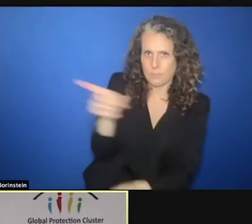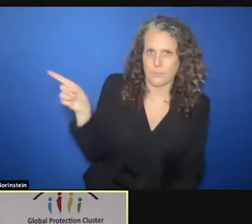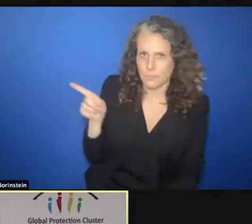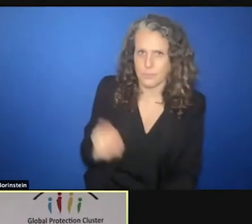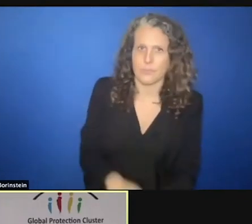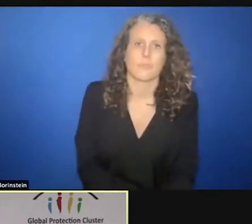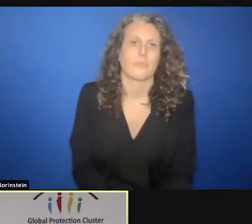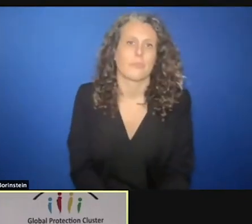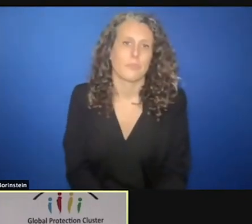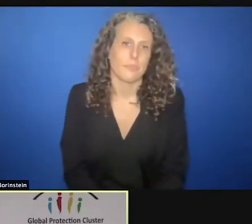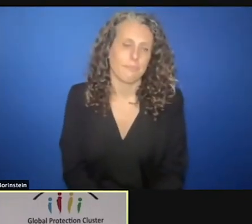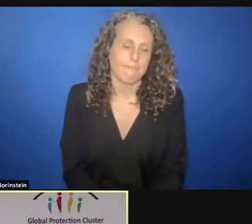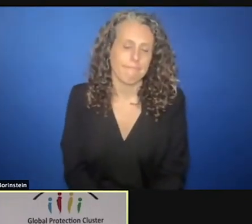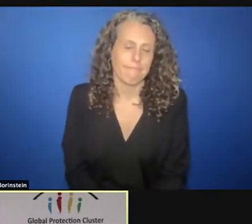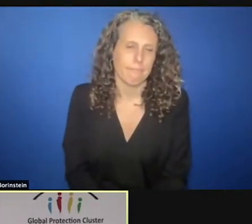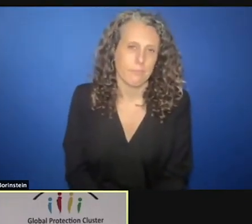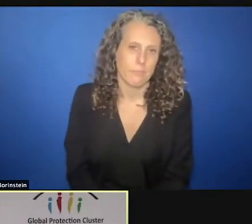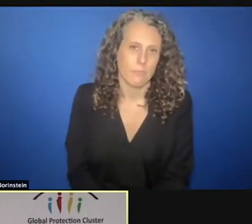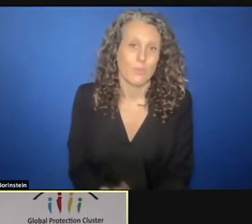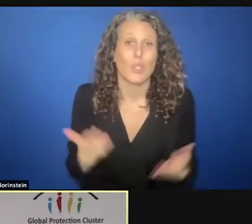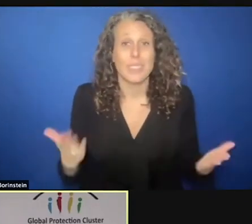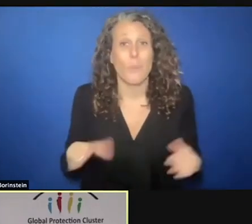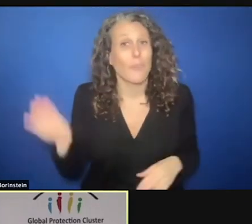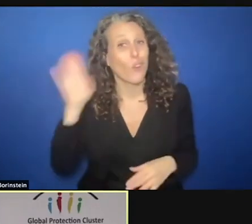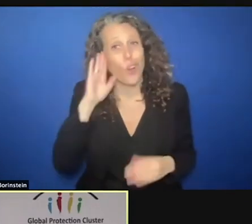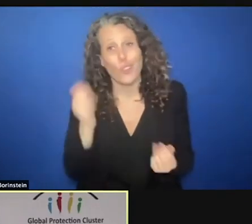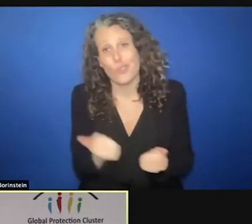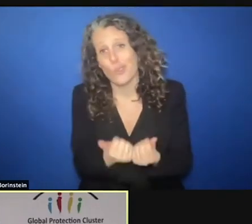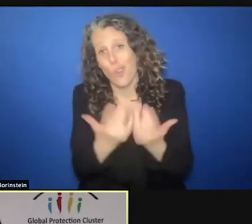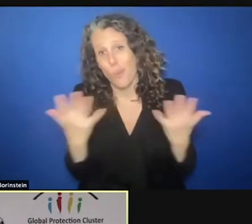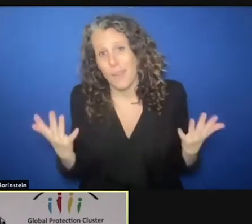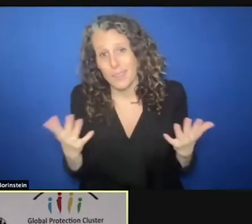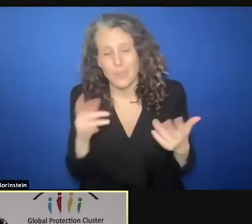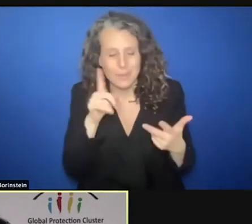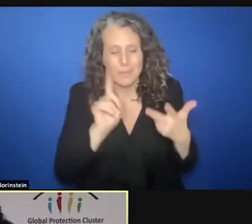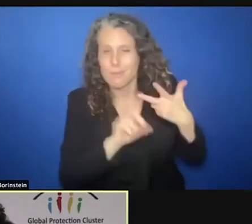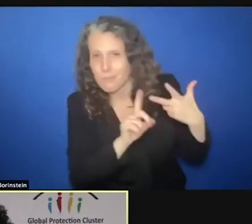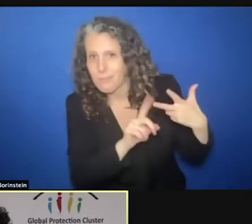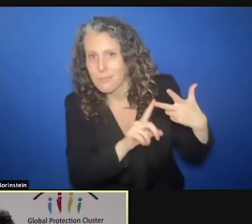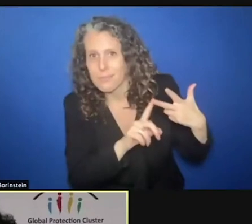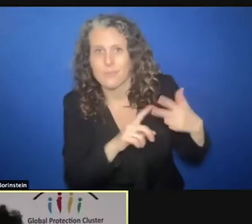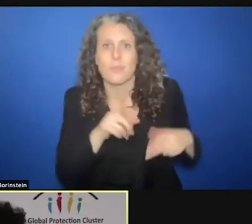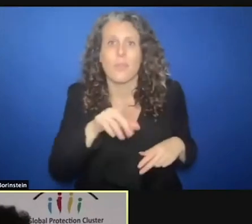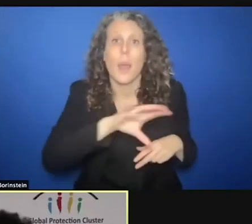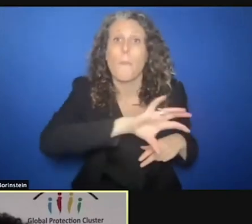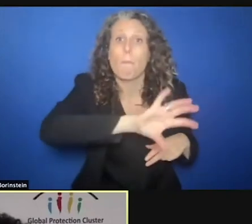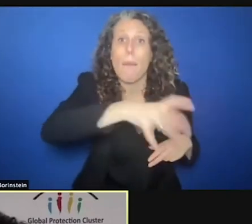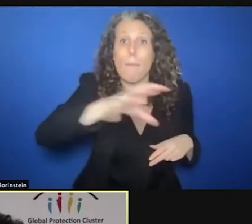We've heard today a lot. I welcome, and that's my third point, member states commitments from